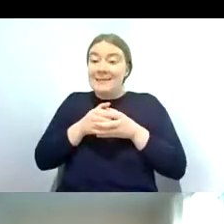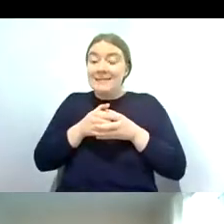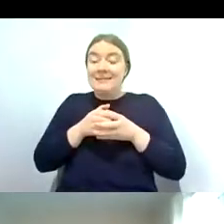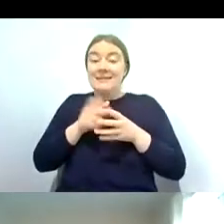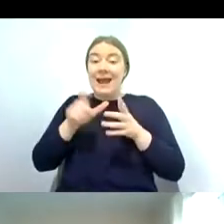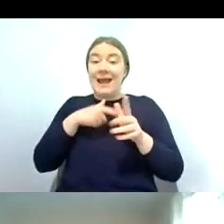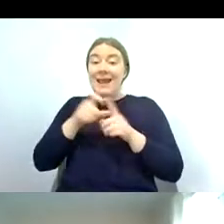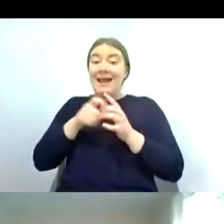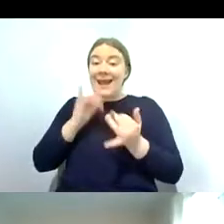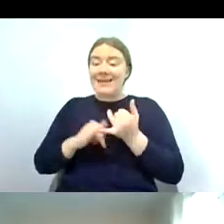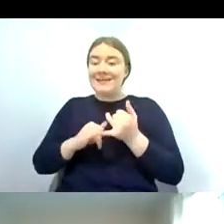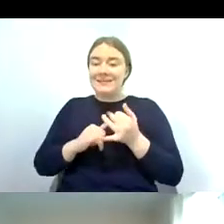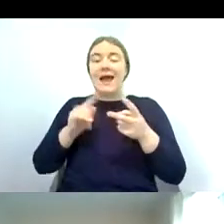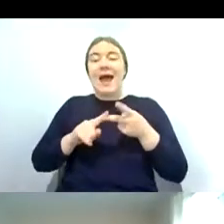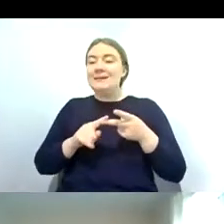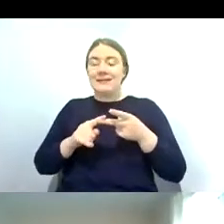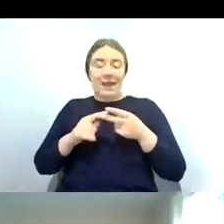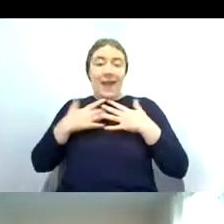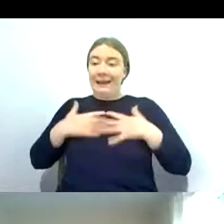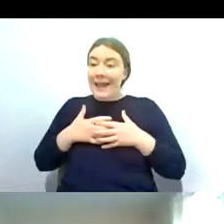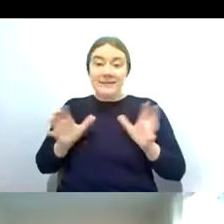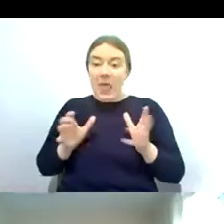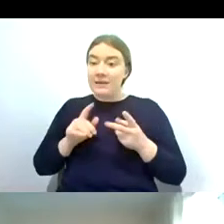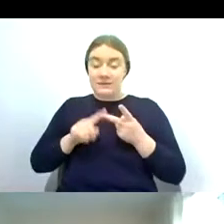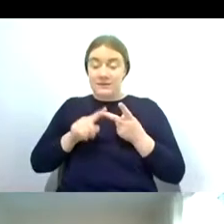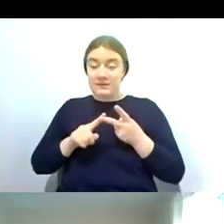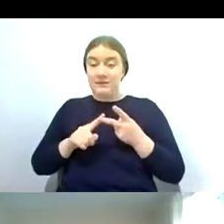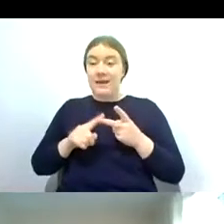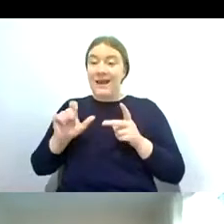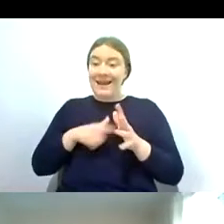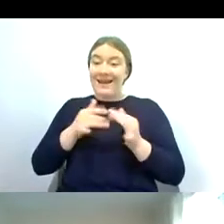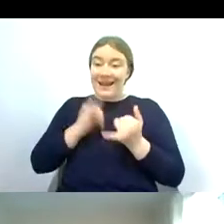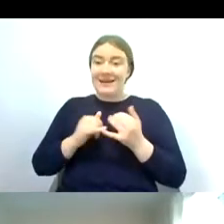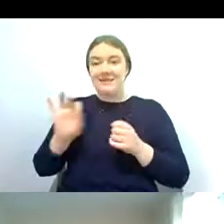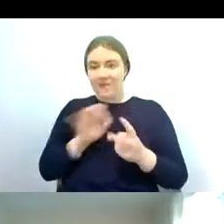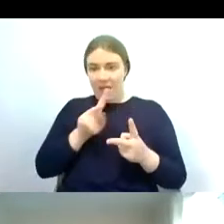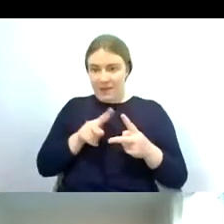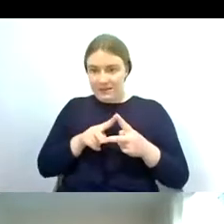and the caseless caddisfly and then our last group the eighth group is the freshwater shrimp